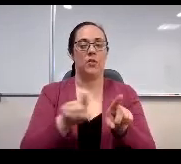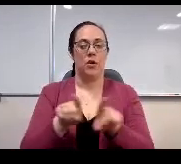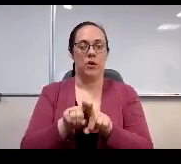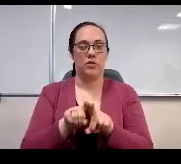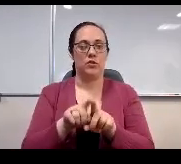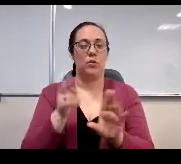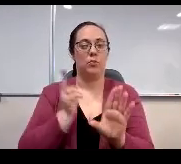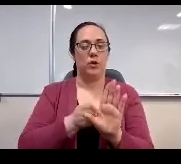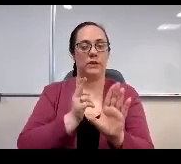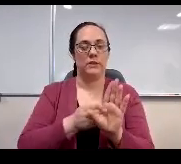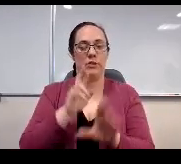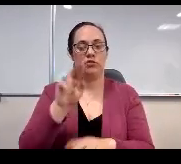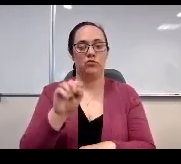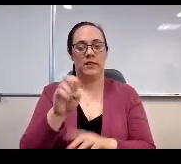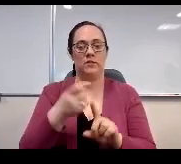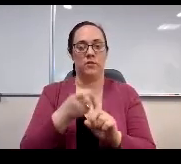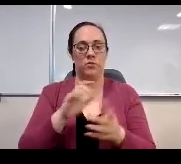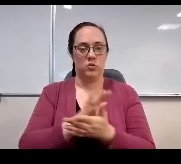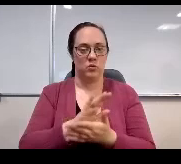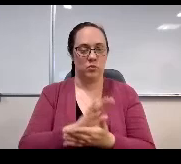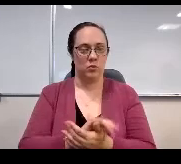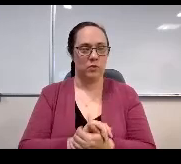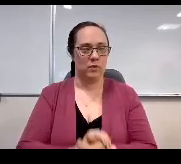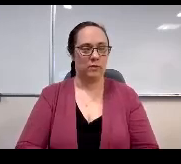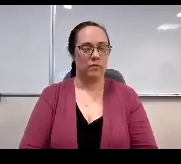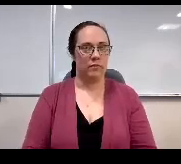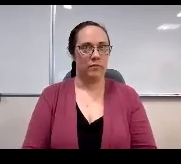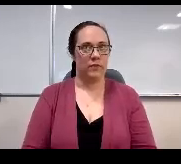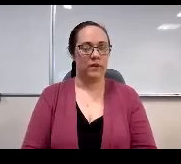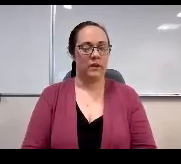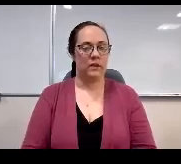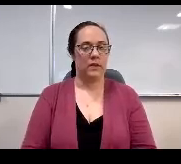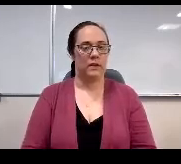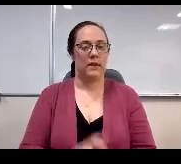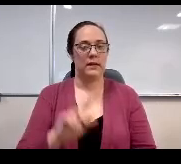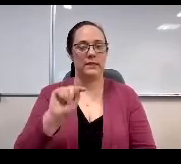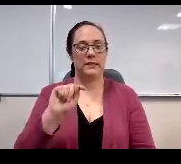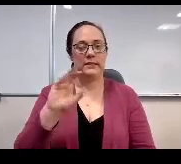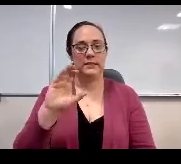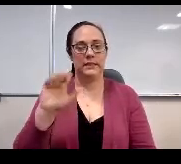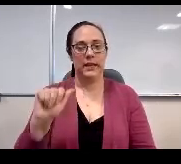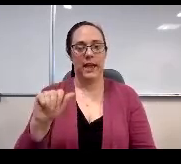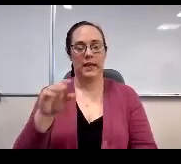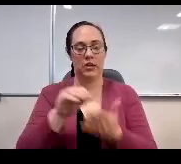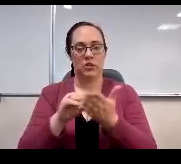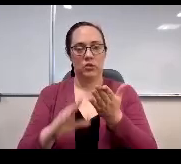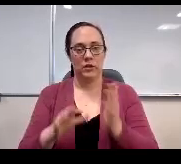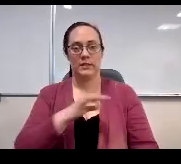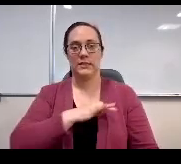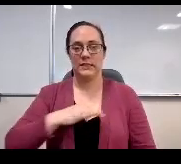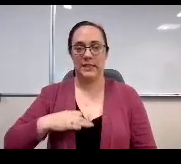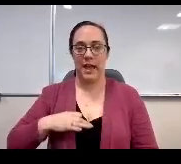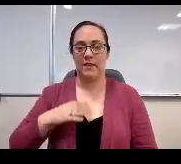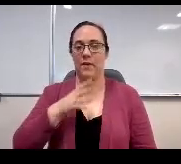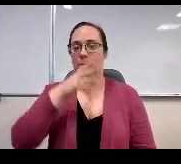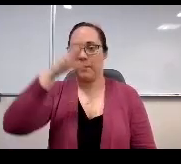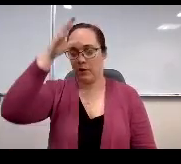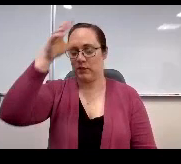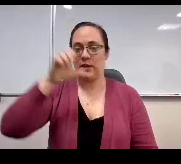of participation rates by school. It's worth noting that TCA students, staff and parents were not included in the survey as they are implementing